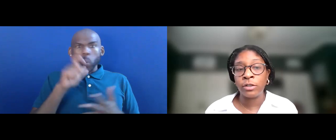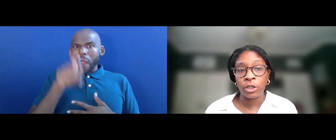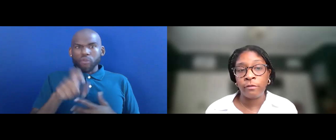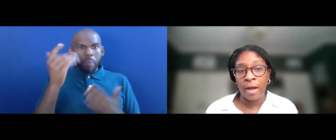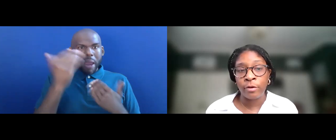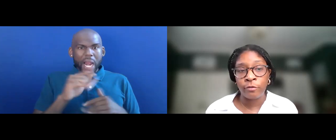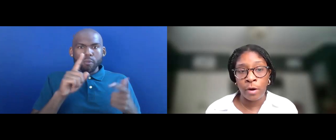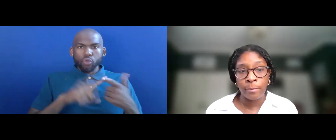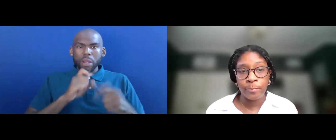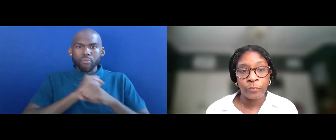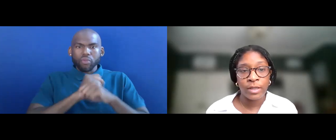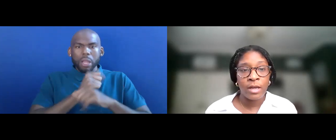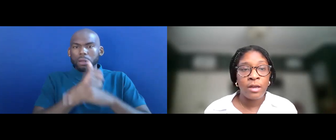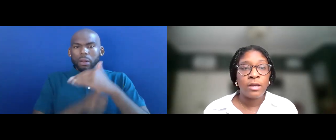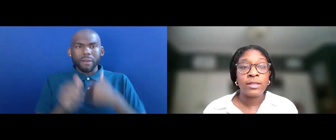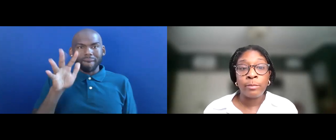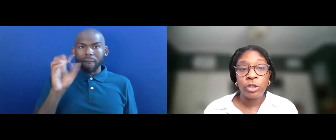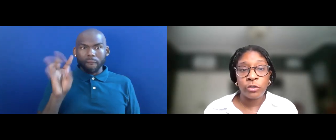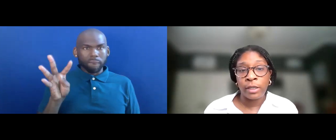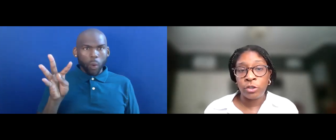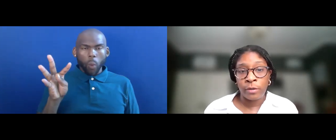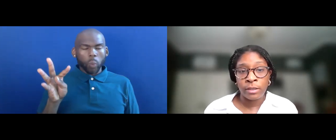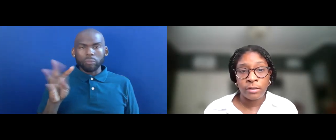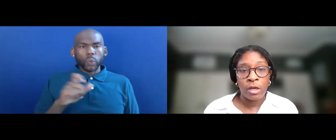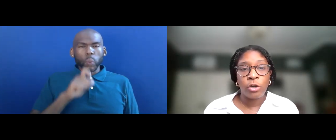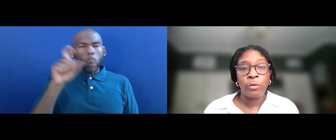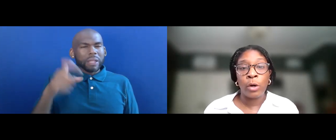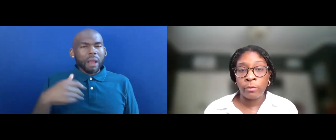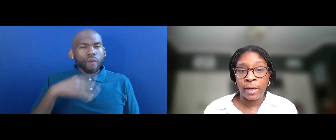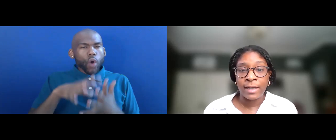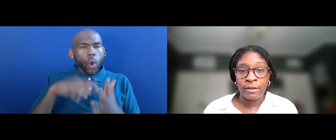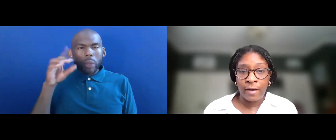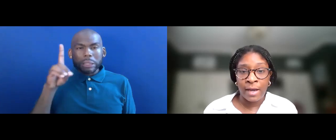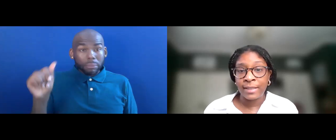SECTION 504. SOME CHILDREN AND STUDENTS WHO WERE ALREADY IDENTIFIED AS